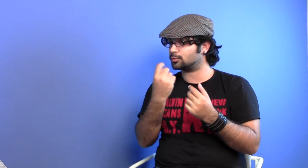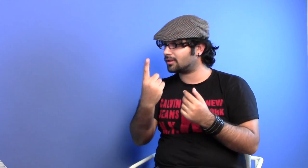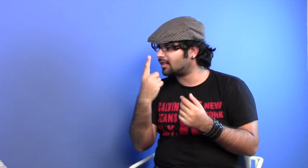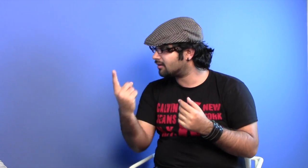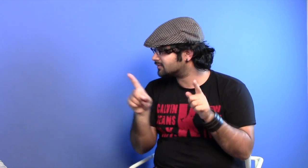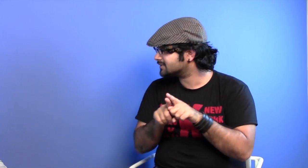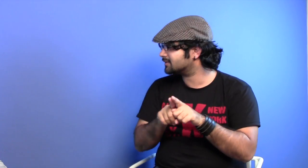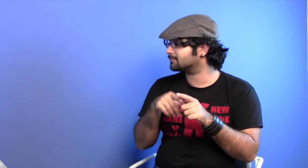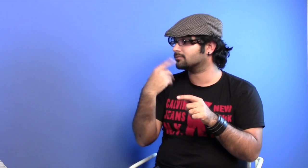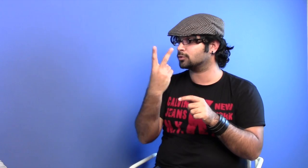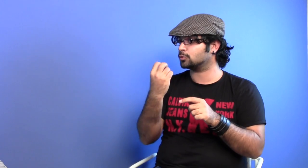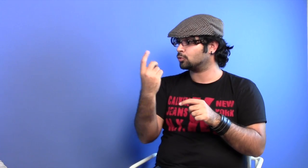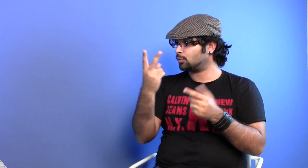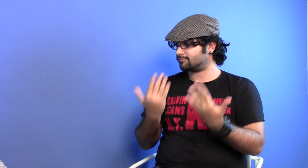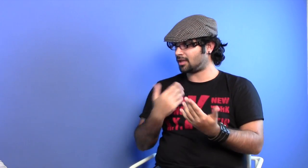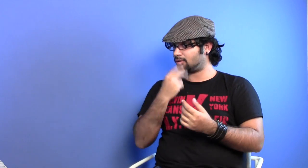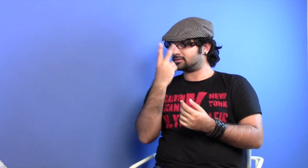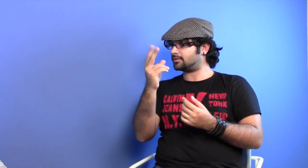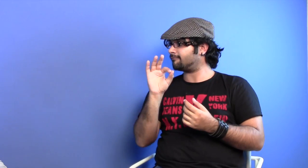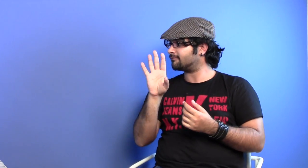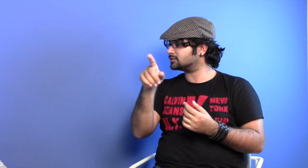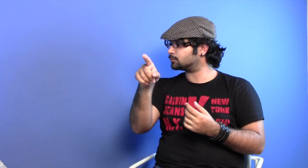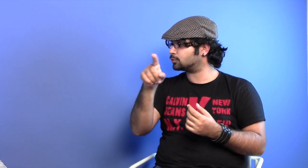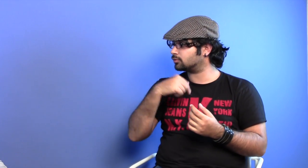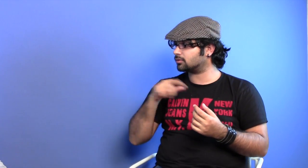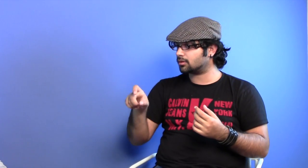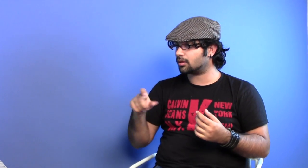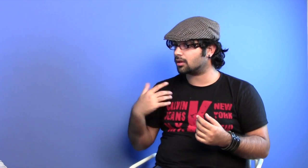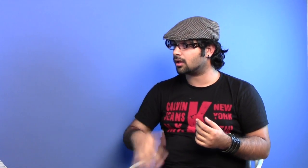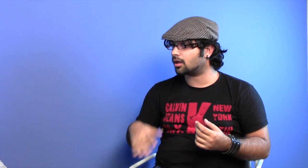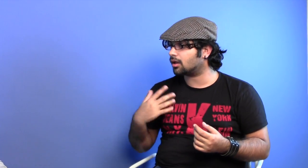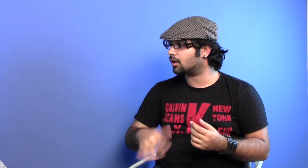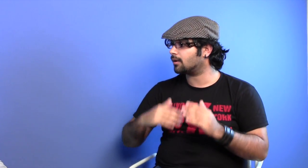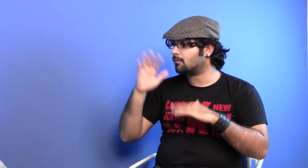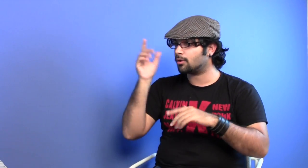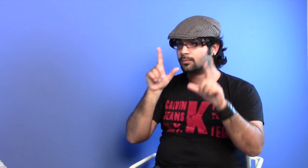It was the same for 2011. Nowadays I can see many amazing productions on facebook from the Deaf Community.